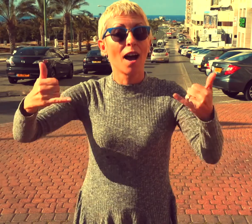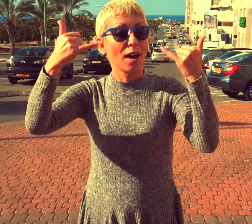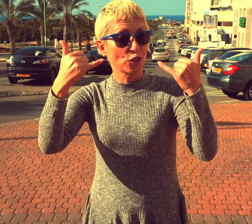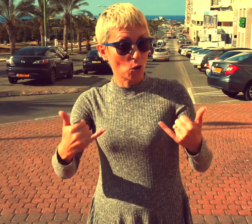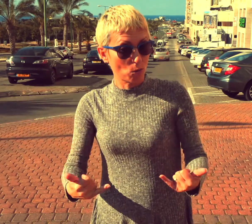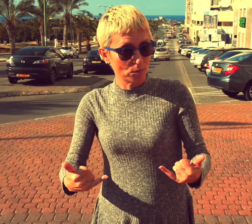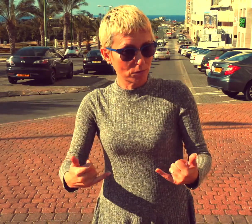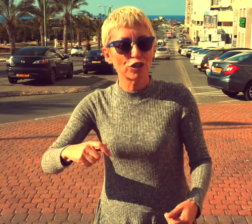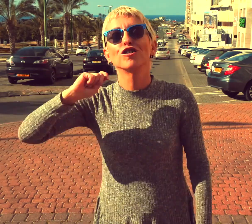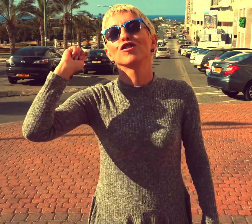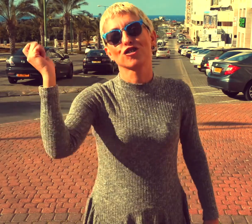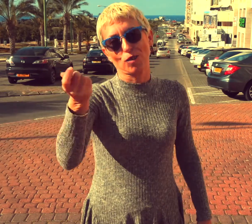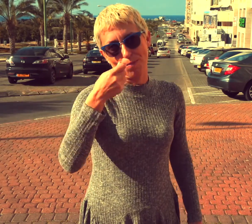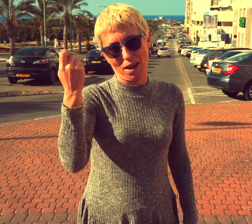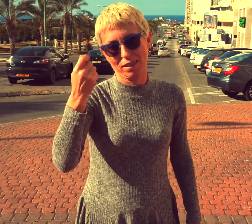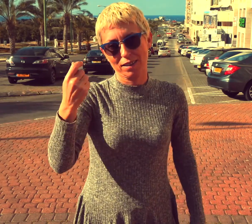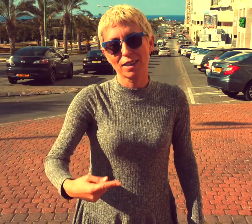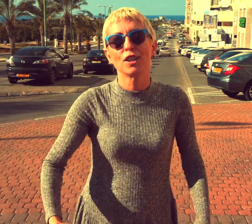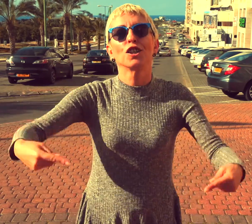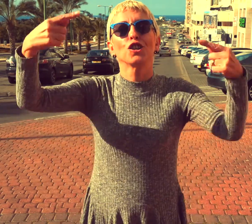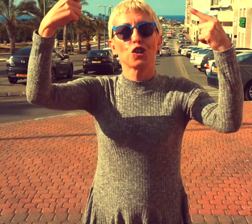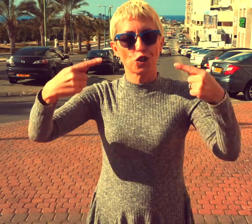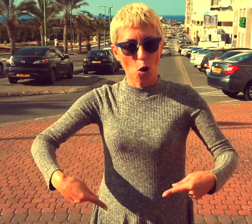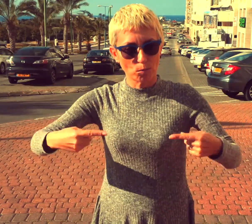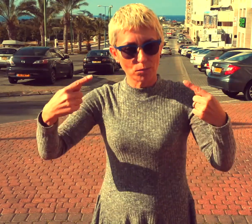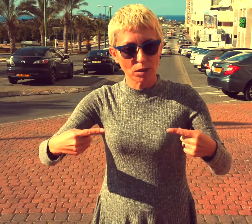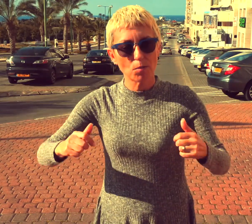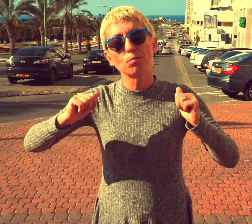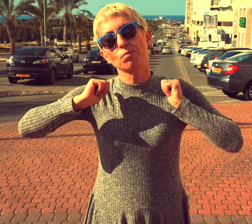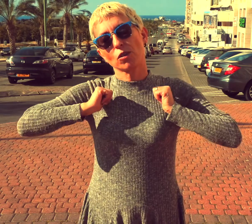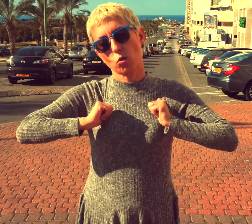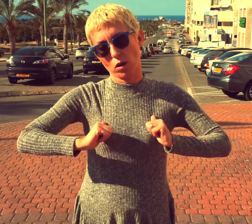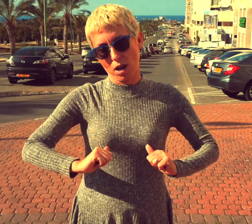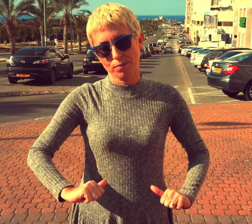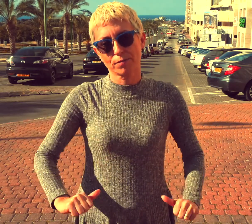Today is saturday Day of rest